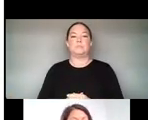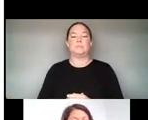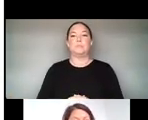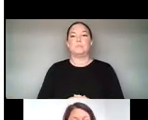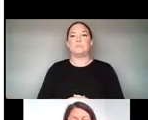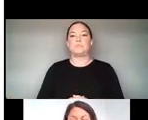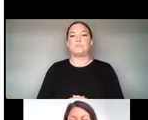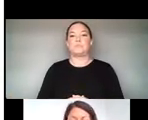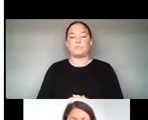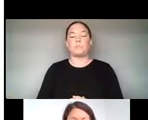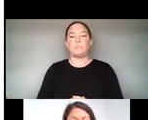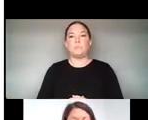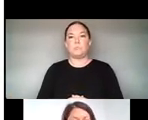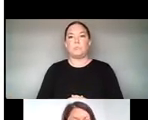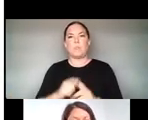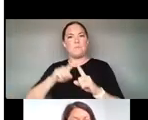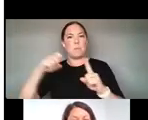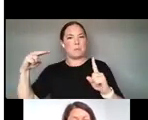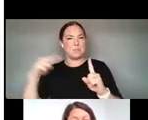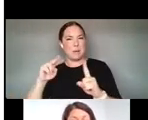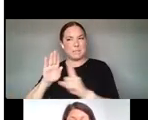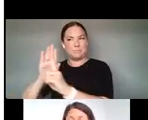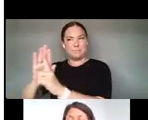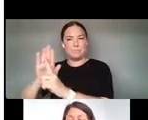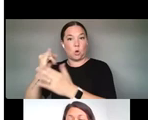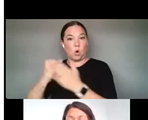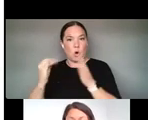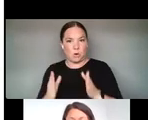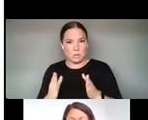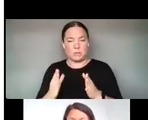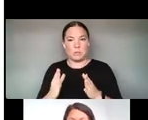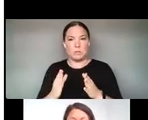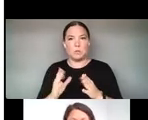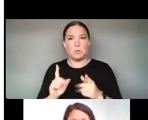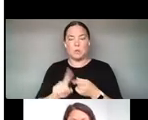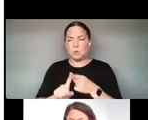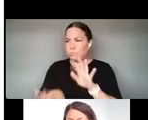THIS REALLY ALLOWED US TO UNCOVER THE WAYS THAT ARTISTS ARE ACTIVELY CHALLENGING THE ASSUMPTIONS